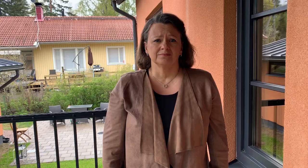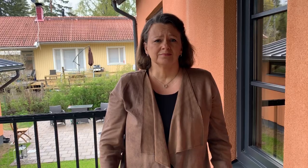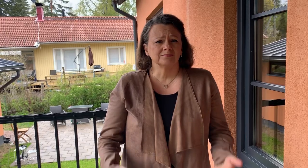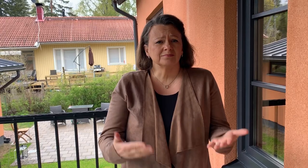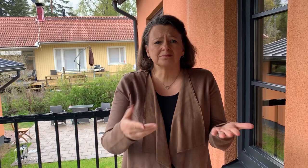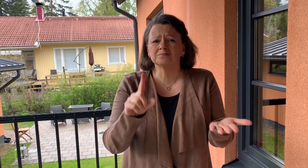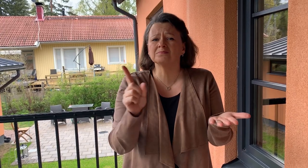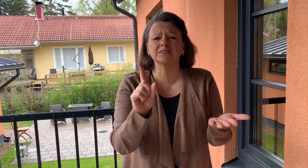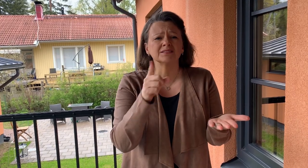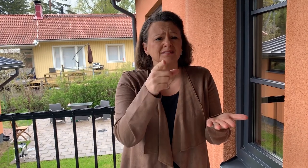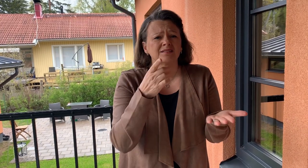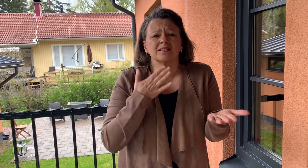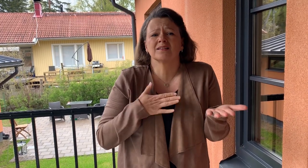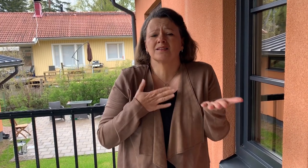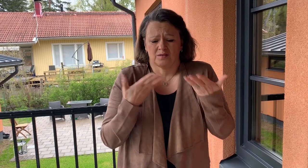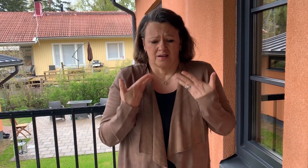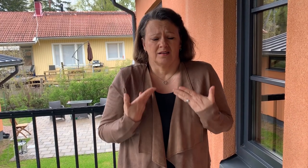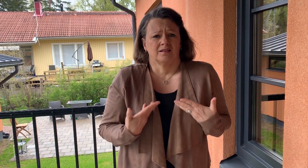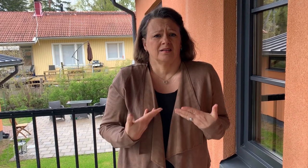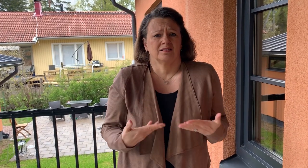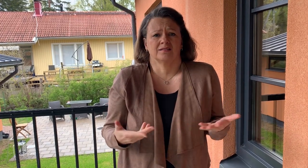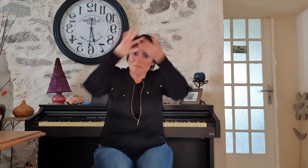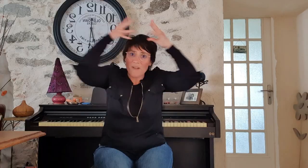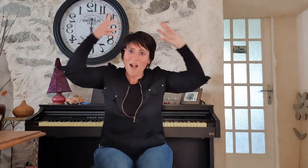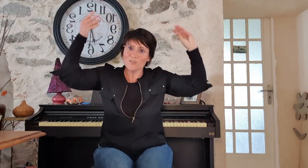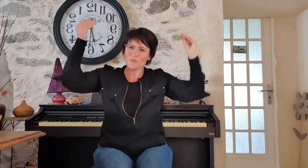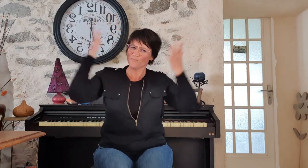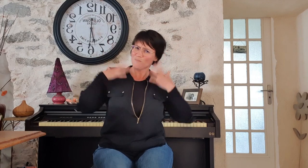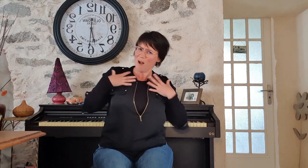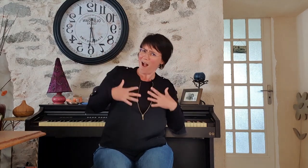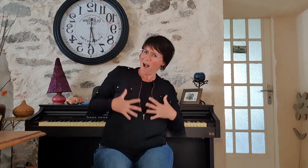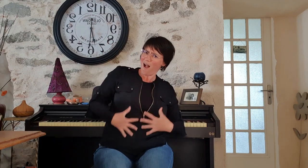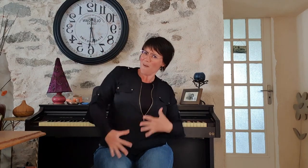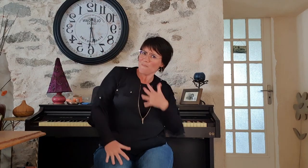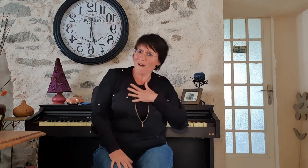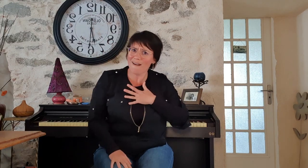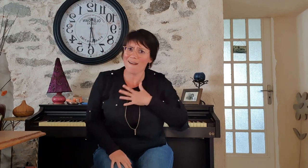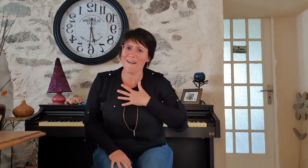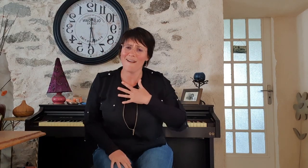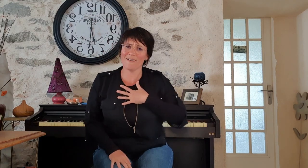What is it that you want from me ? Is it my soul ? Is it my body?